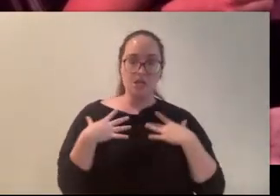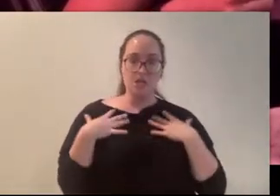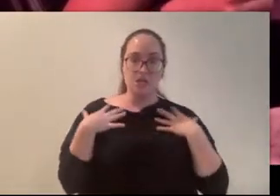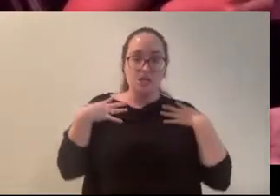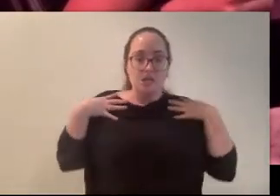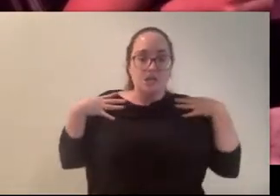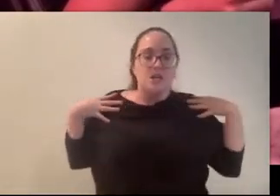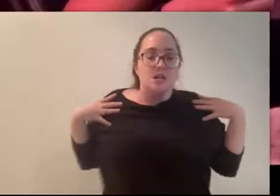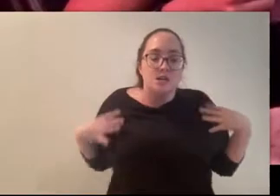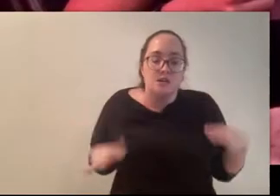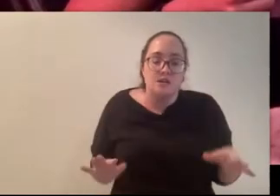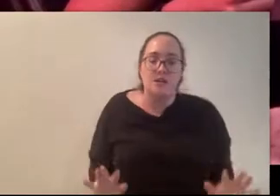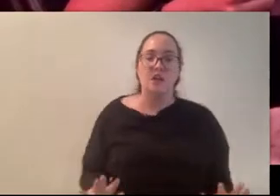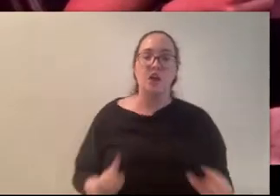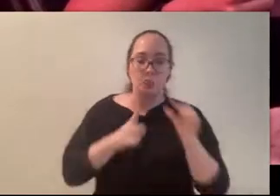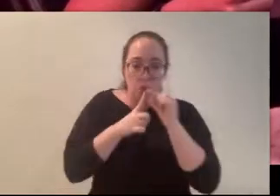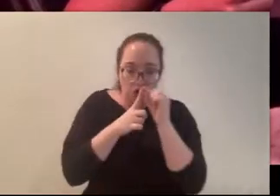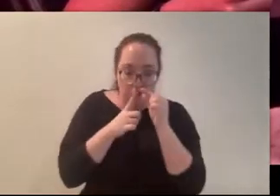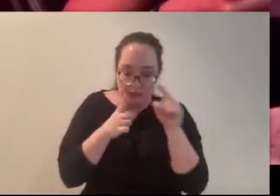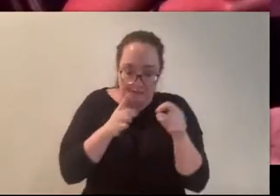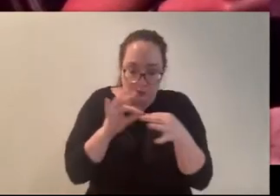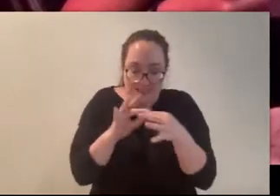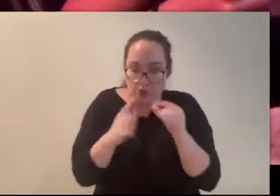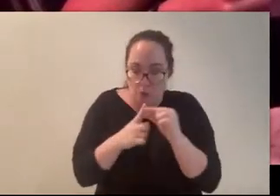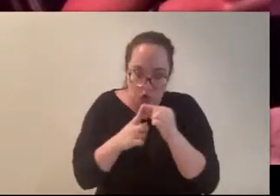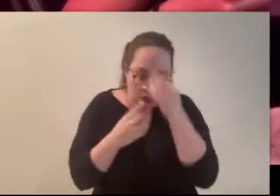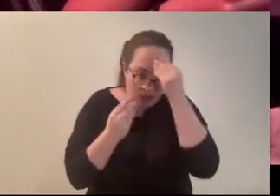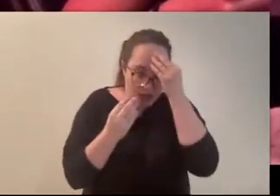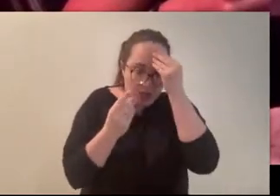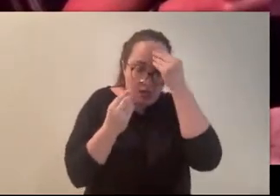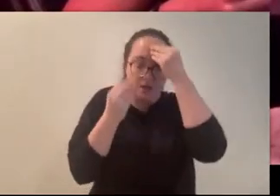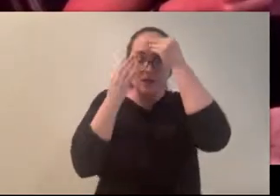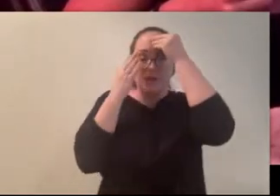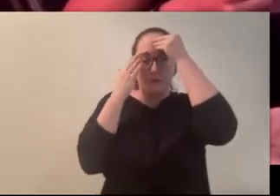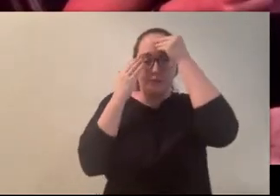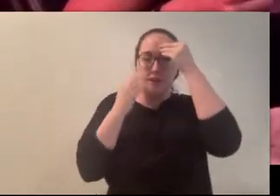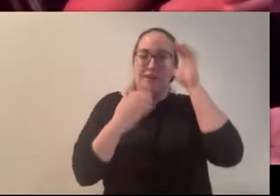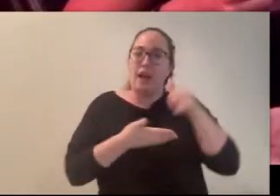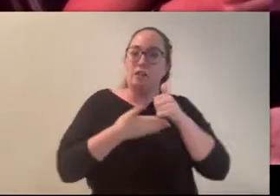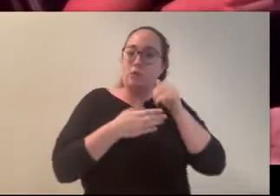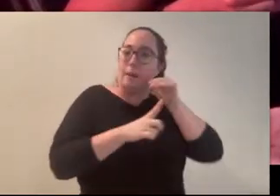The words, I thought. I had to say the words. It just reminds her of her own mother and she